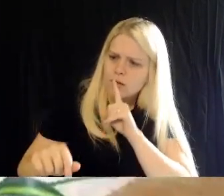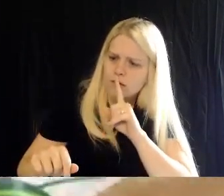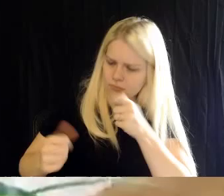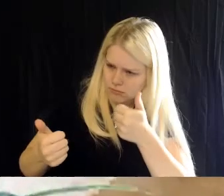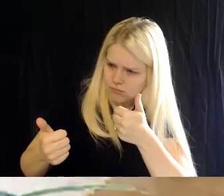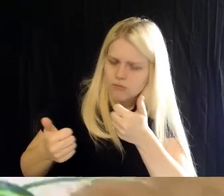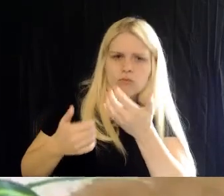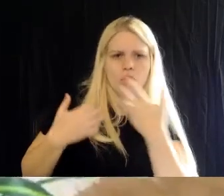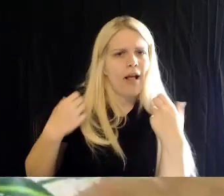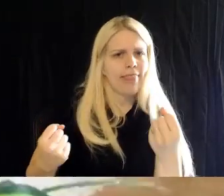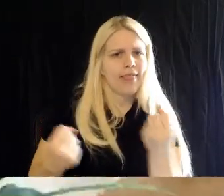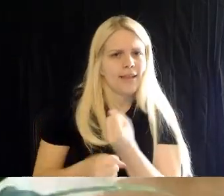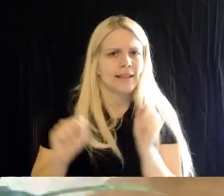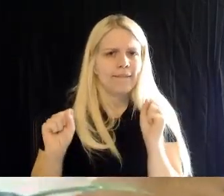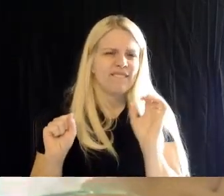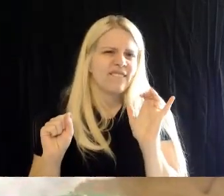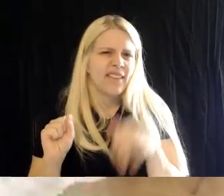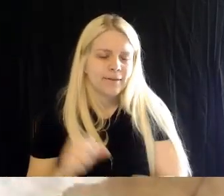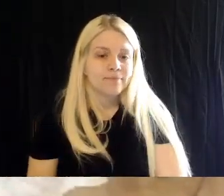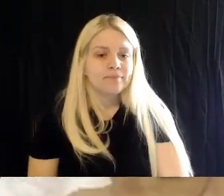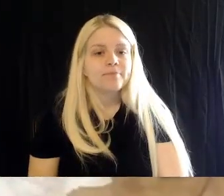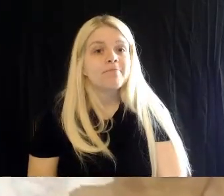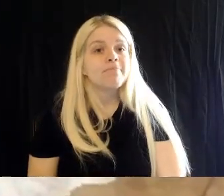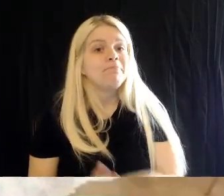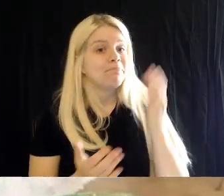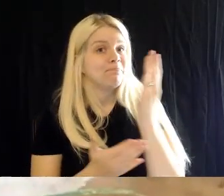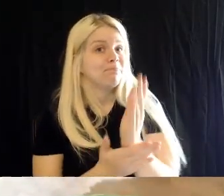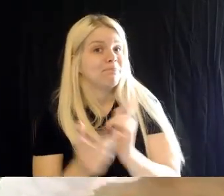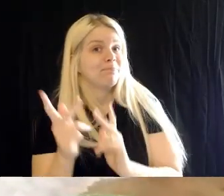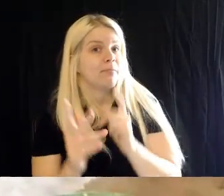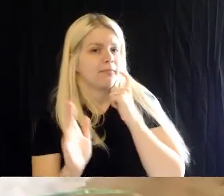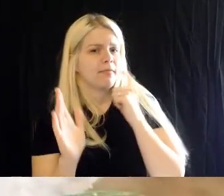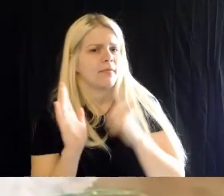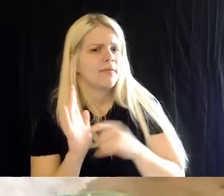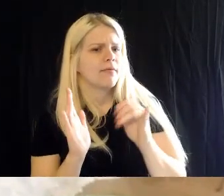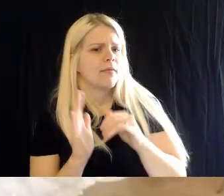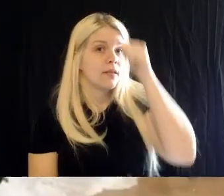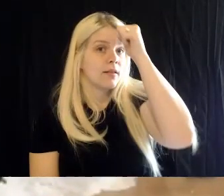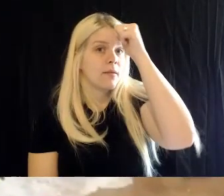Brad: Now, some folks have noticed that the male is actually quite beautiful.-